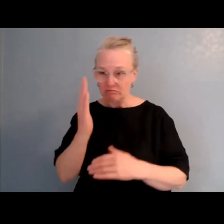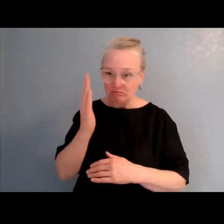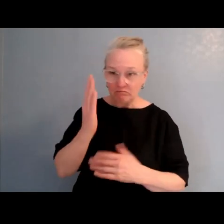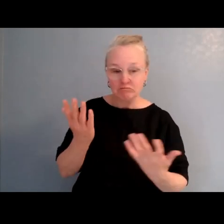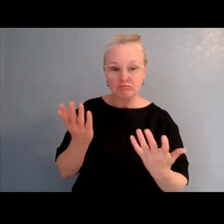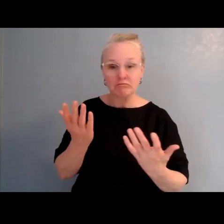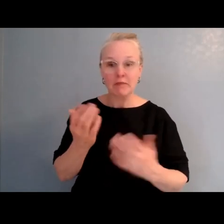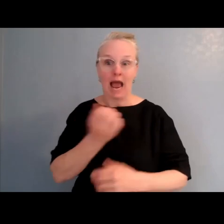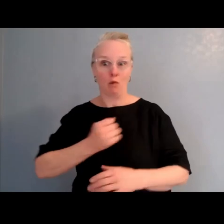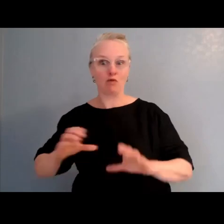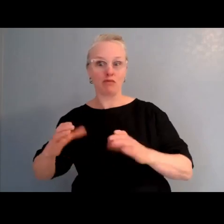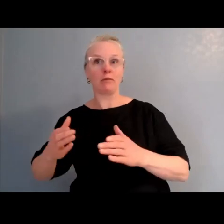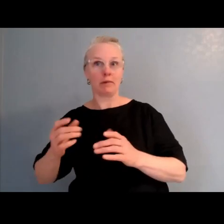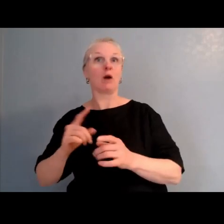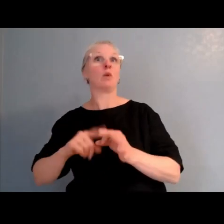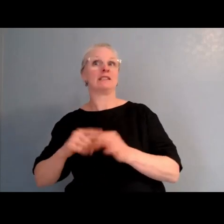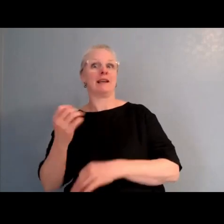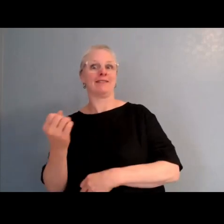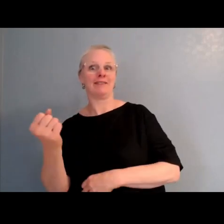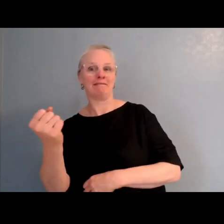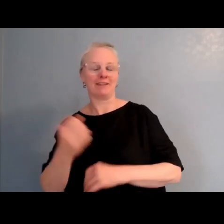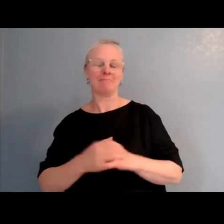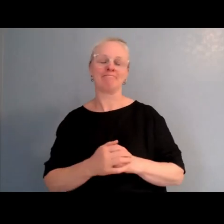if there's any questions that you would like to ask,